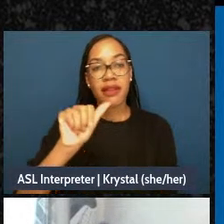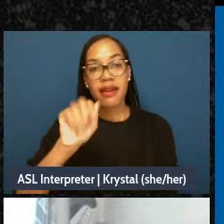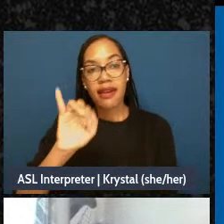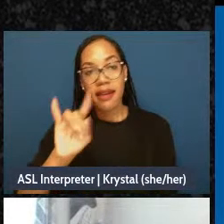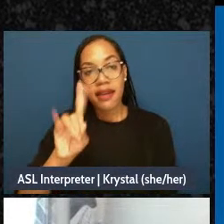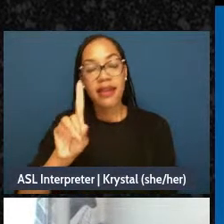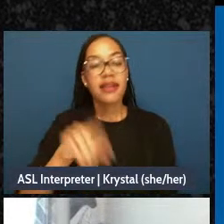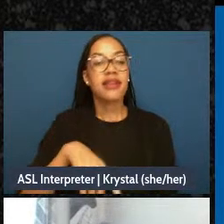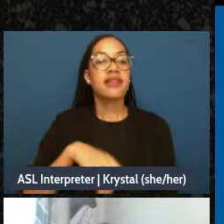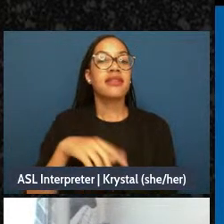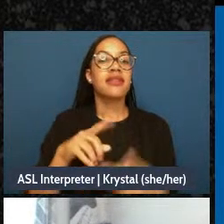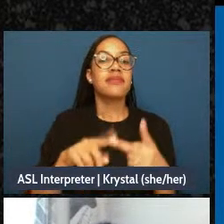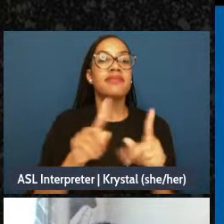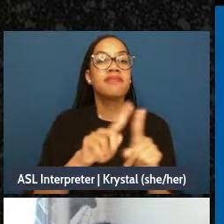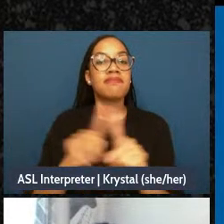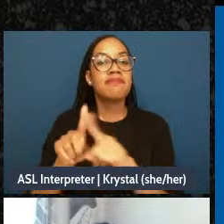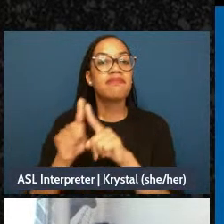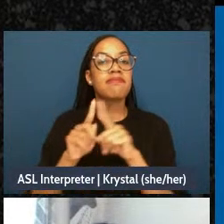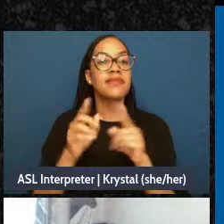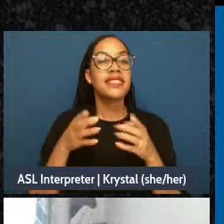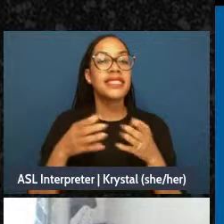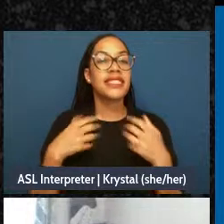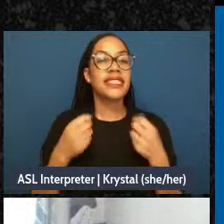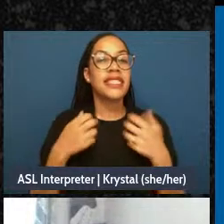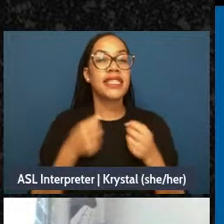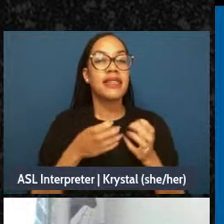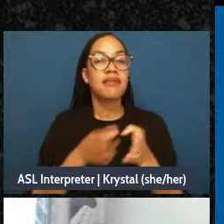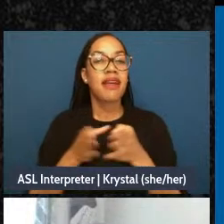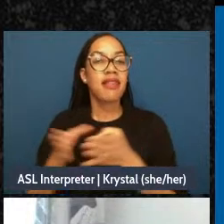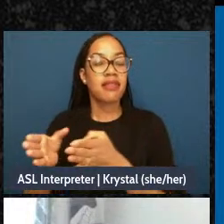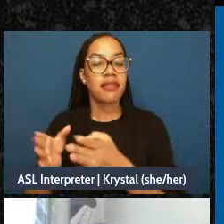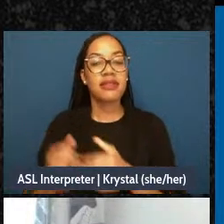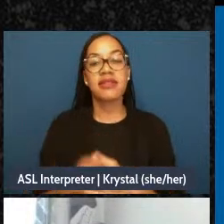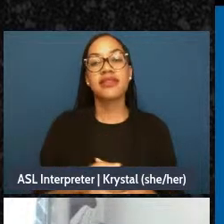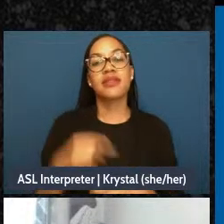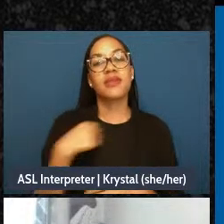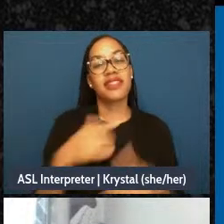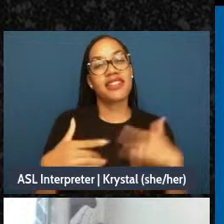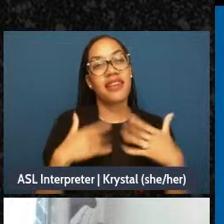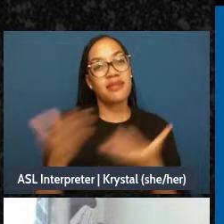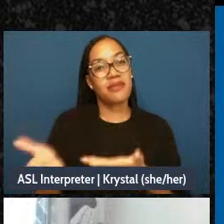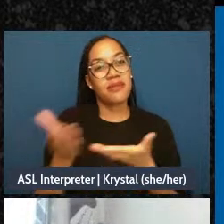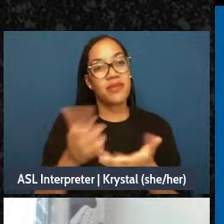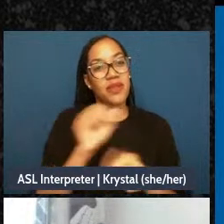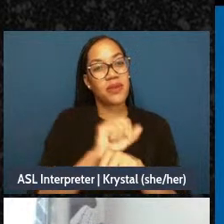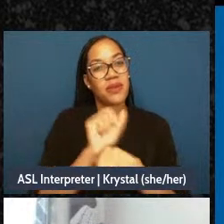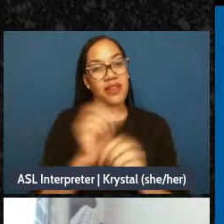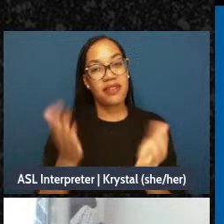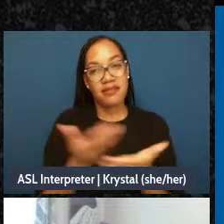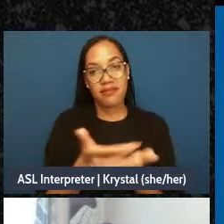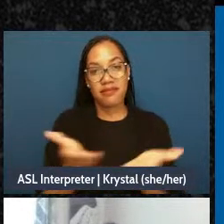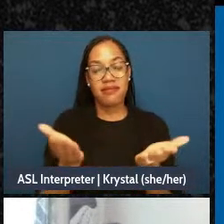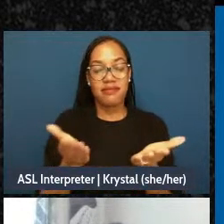are excited to bring our work to you because our work disrupts the - disrupts the systems of abuse